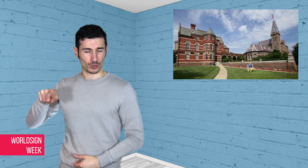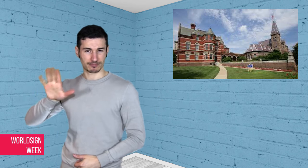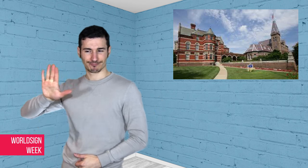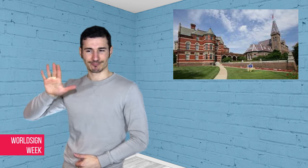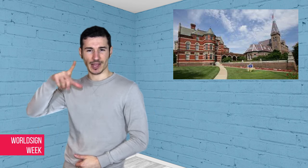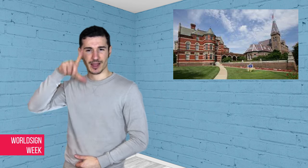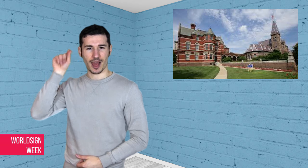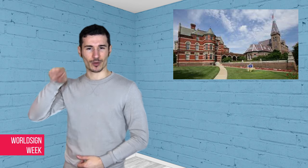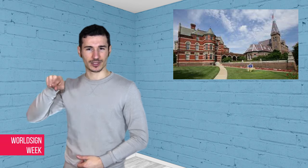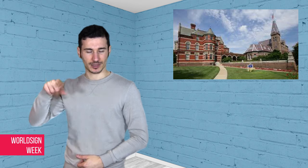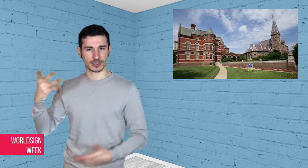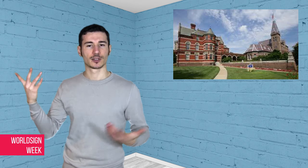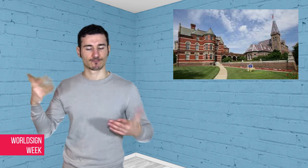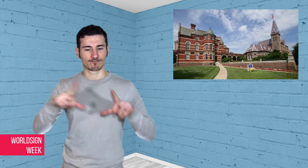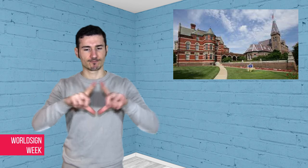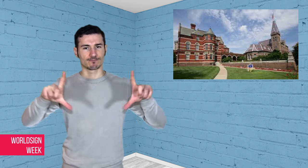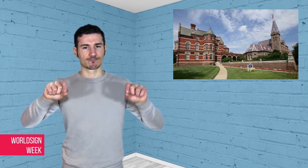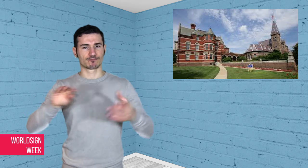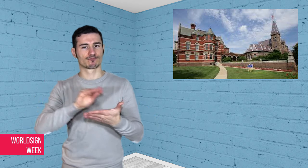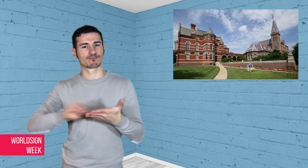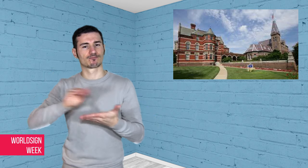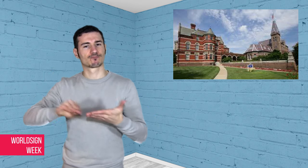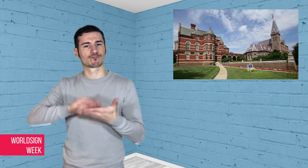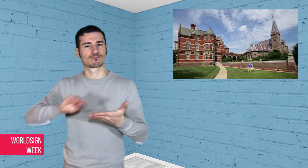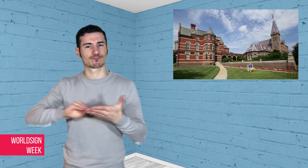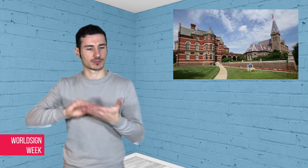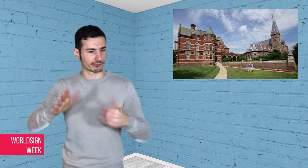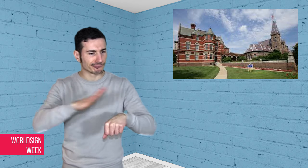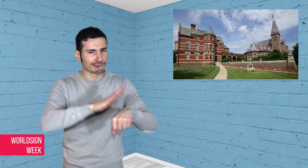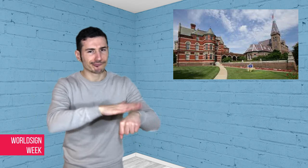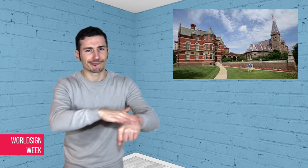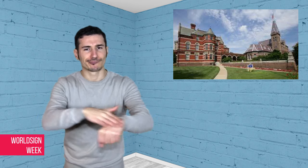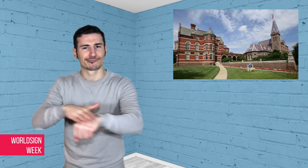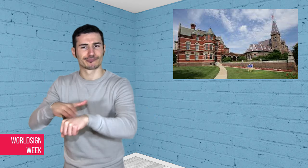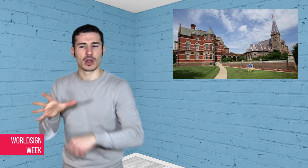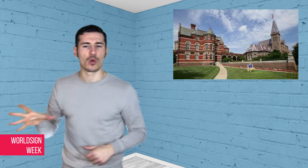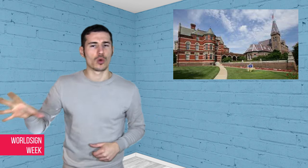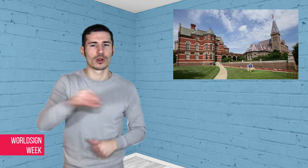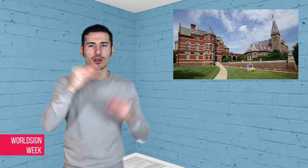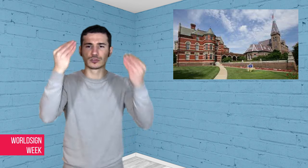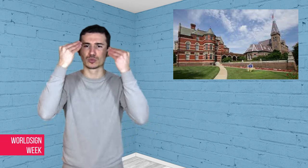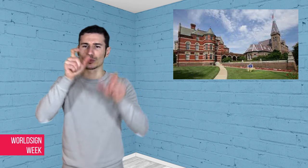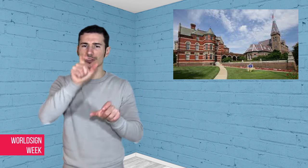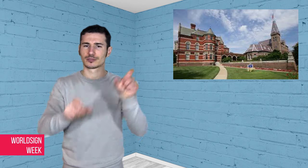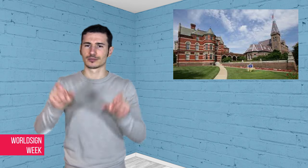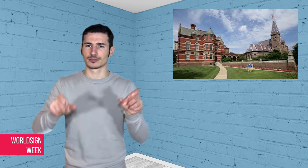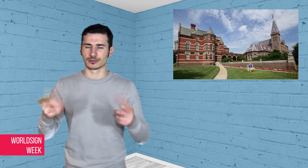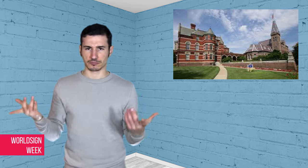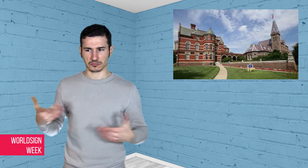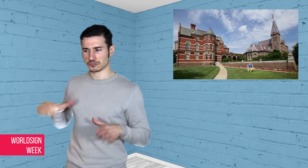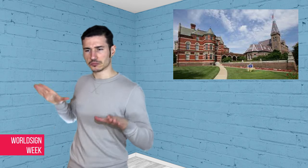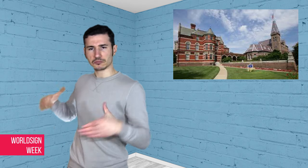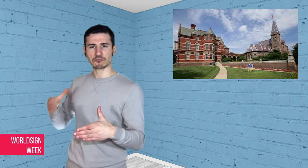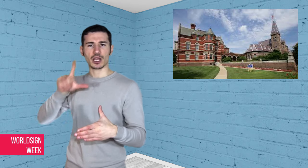letter reminding all students that their rights are still protected -